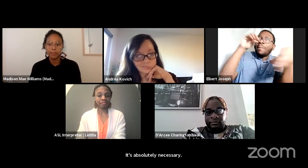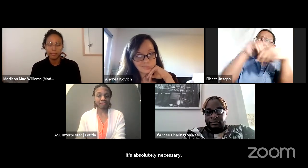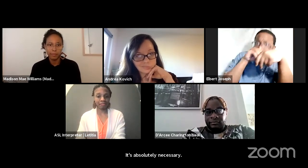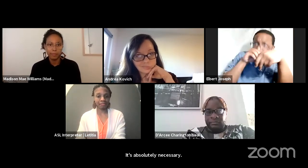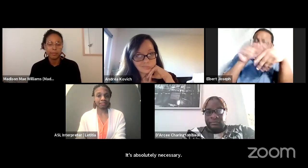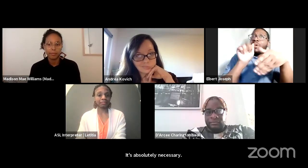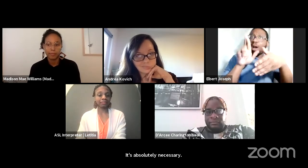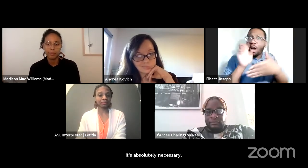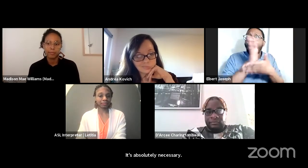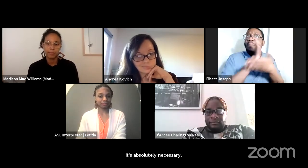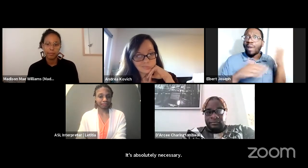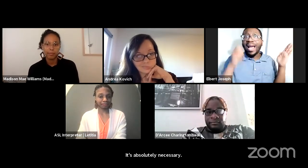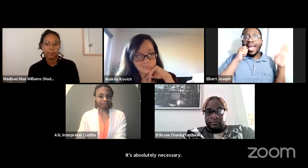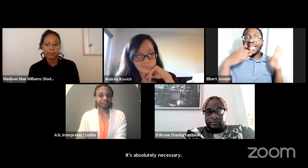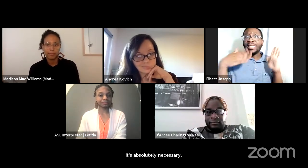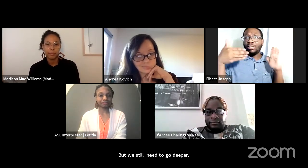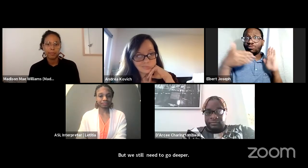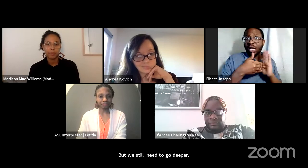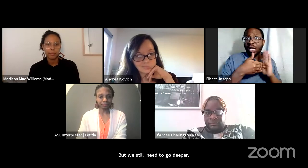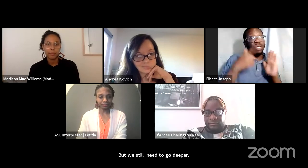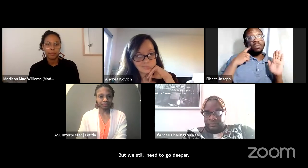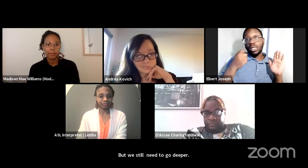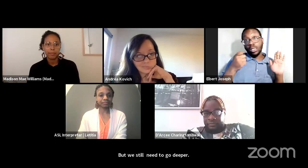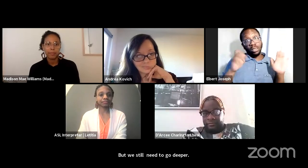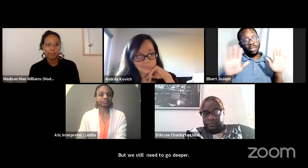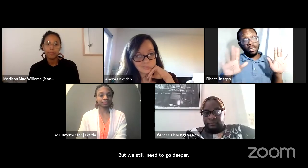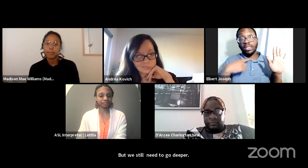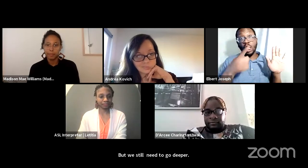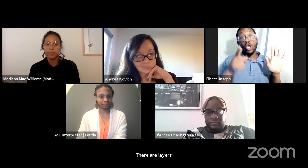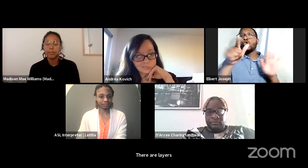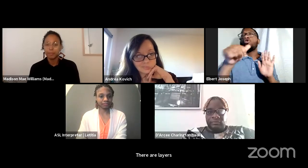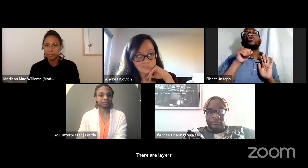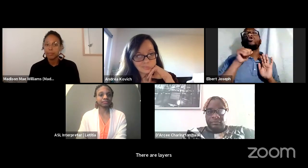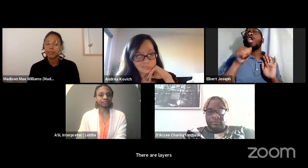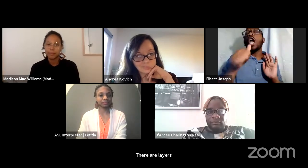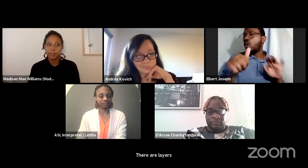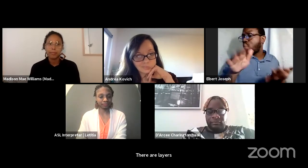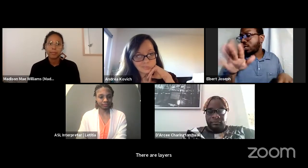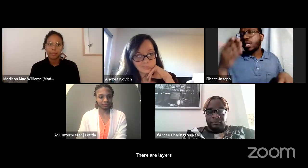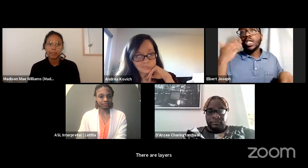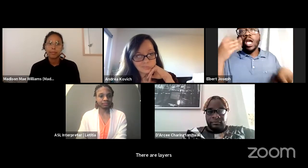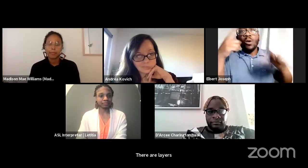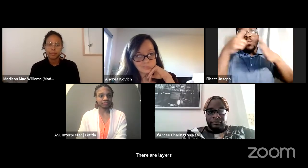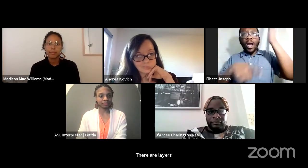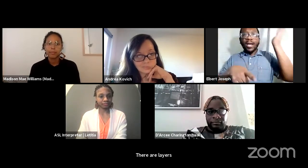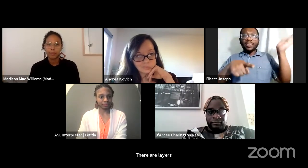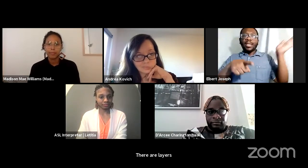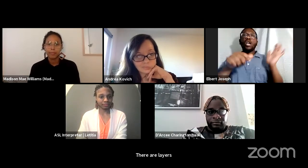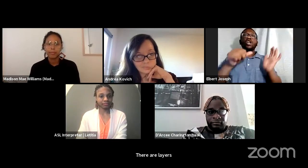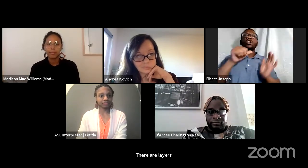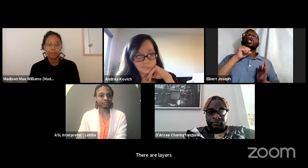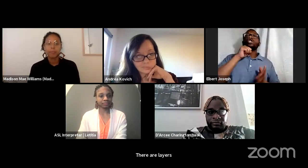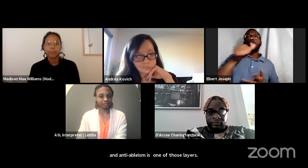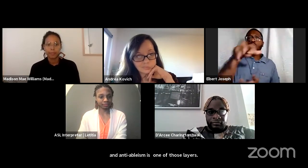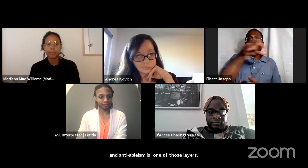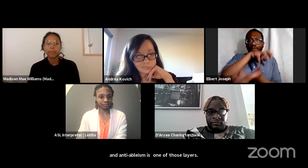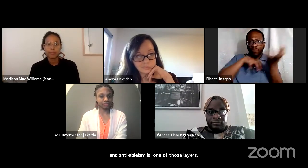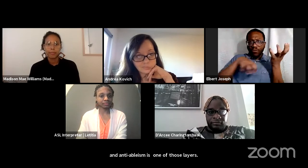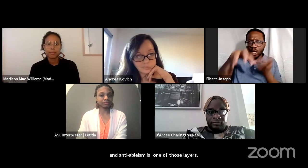and anti-abolsim is one of those layers. You cannot do one work without the other. You know what?